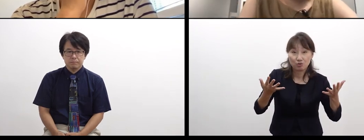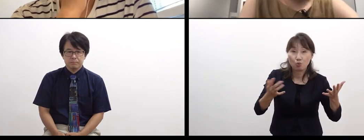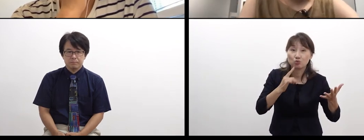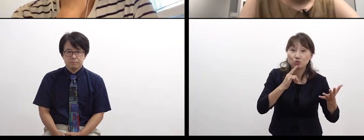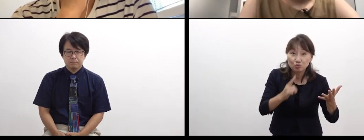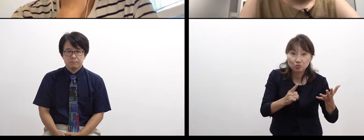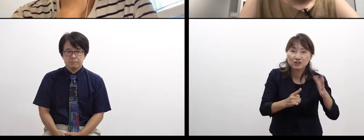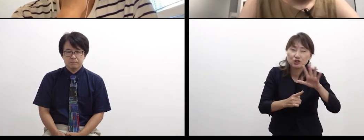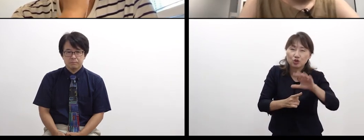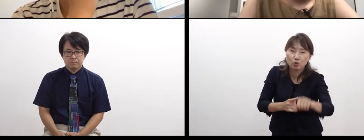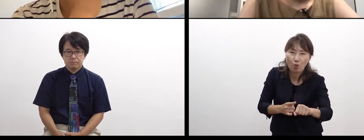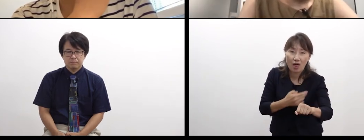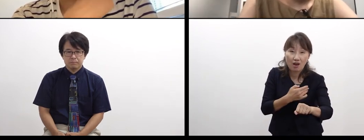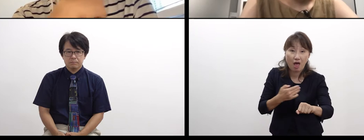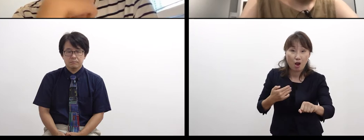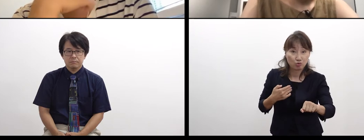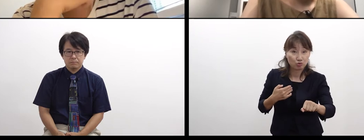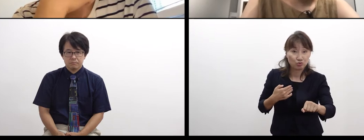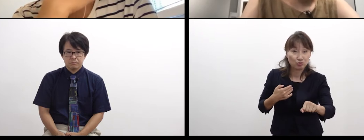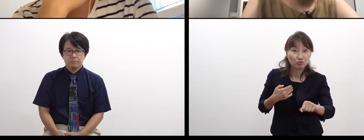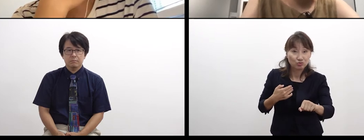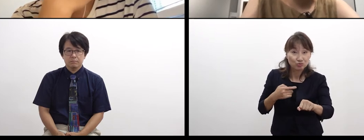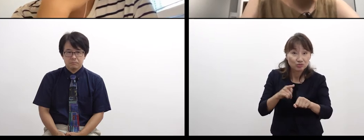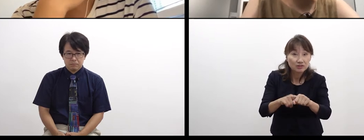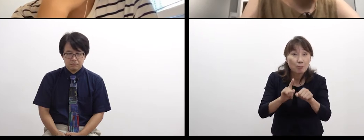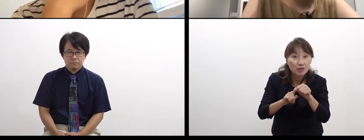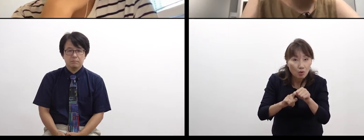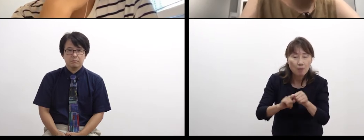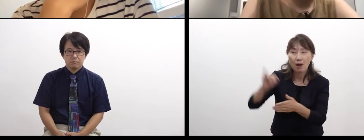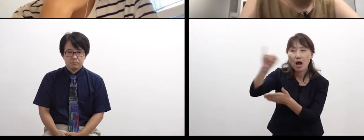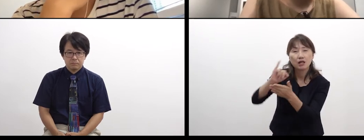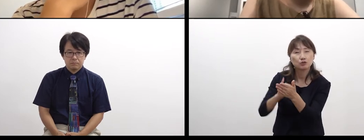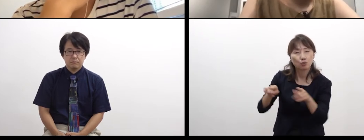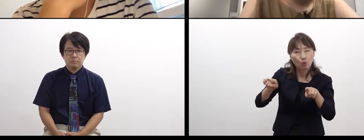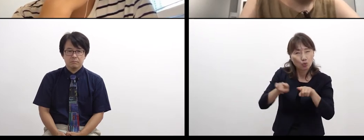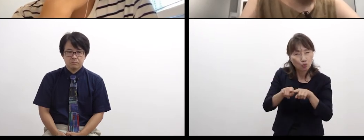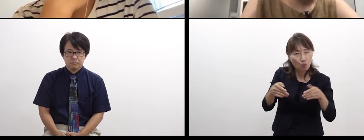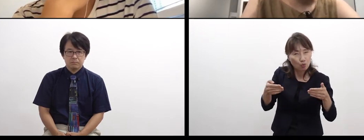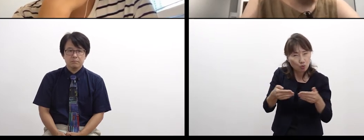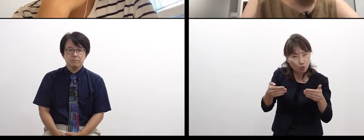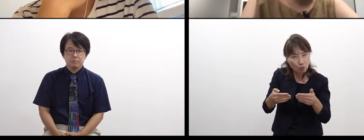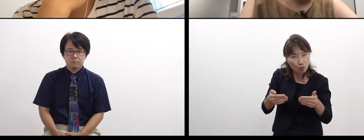I feel the great possibility to see the world or art with our body,